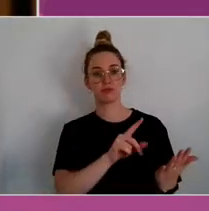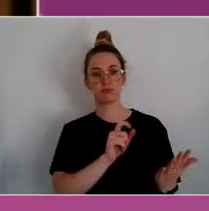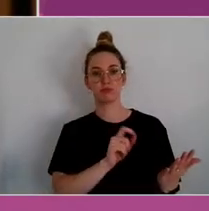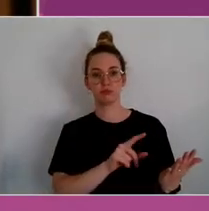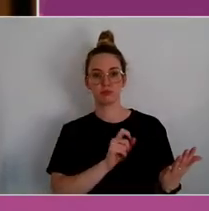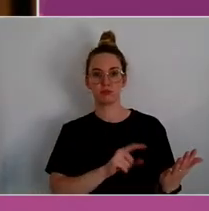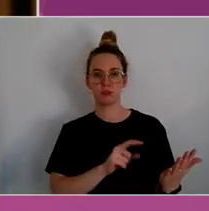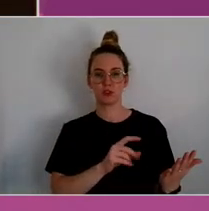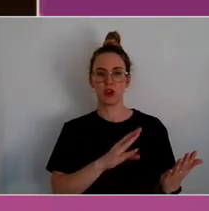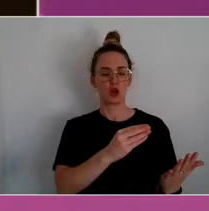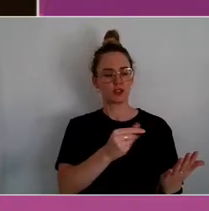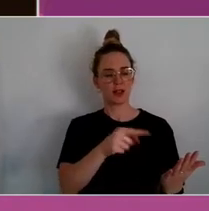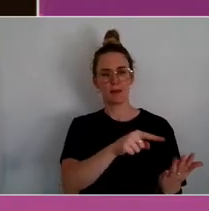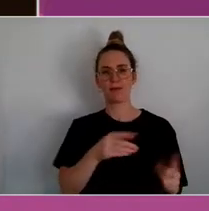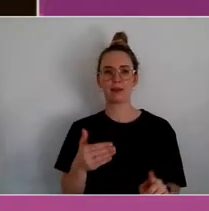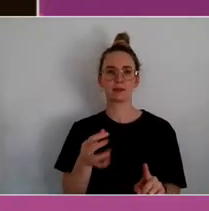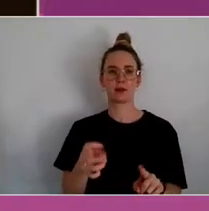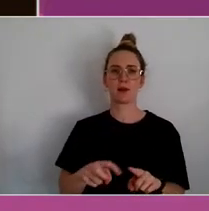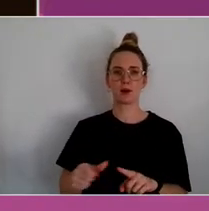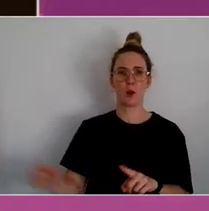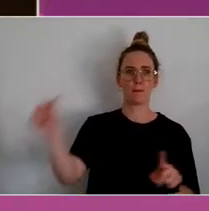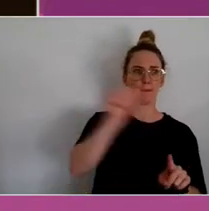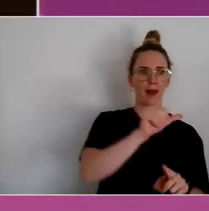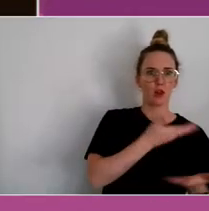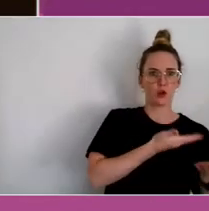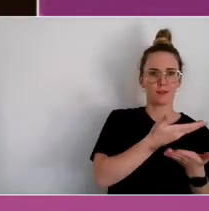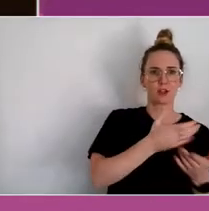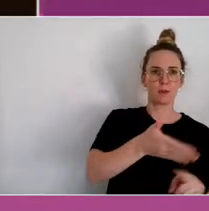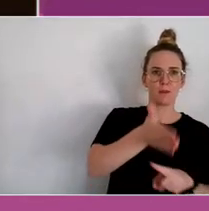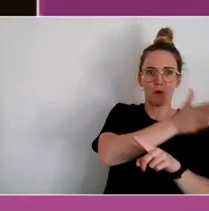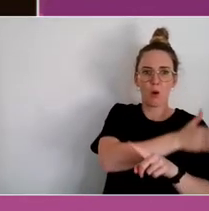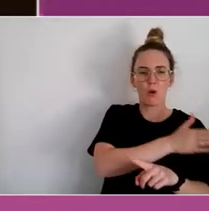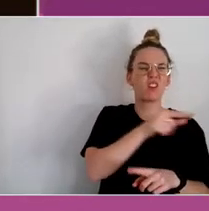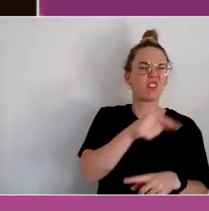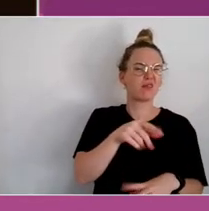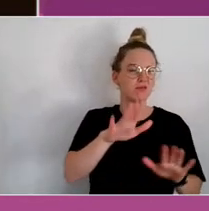things will jump us back in the conversation, but we can deal with that because we're all